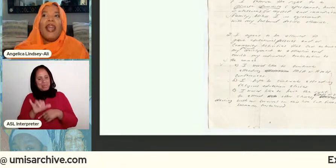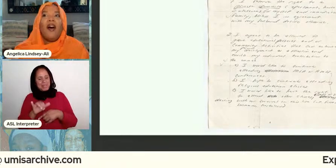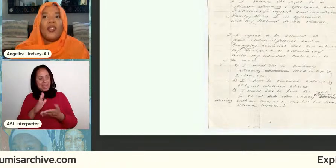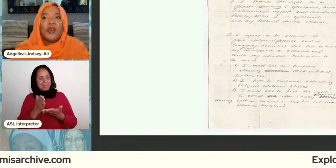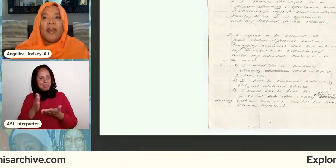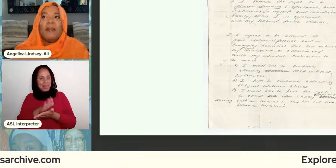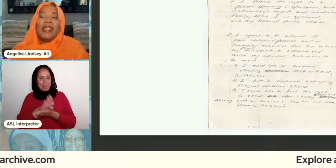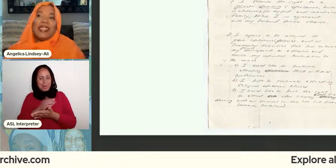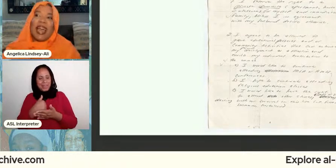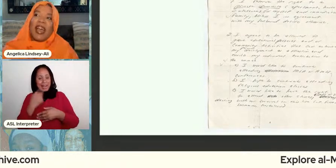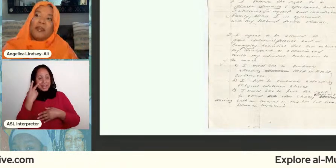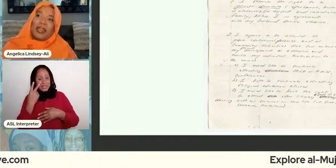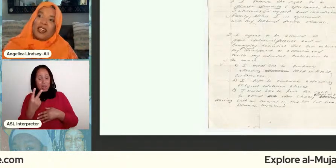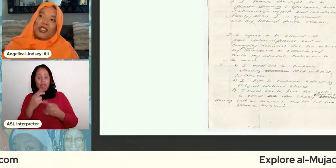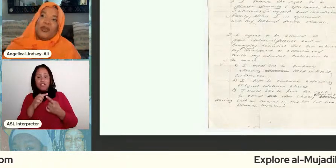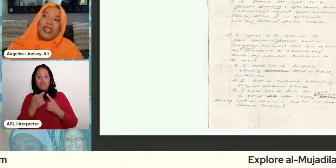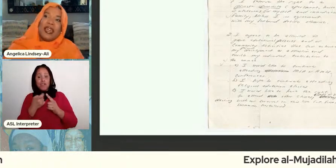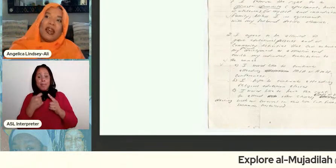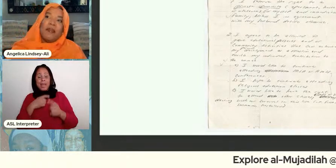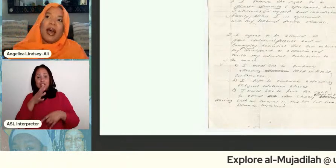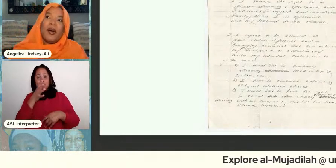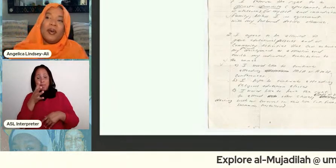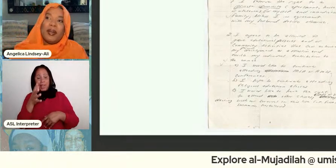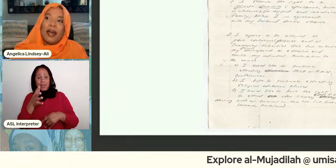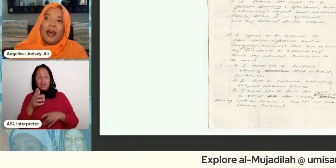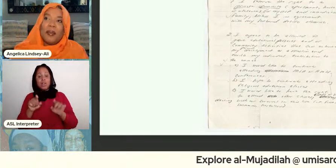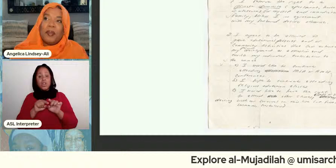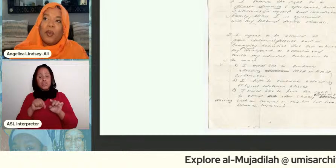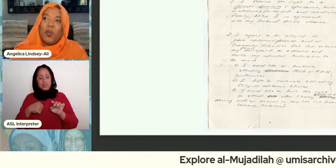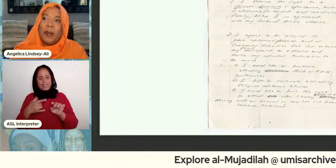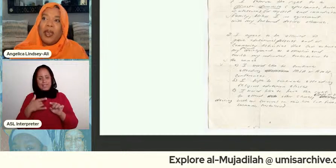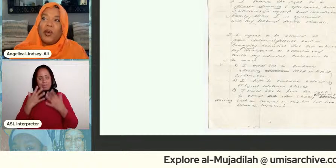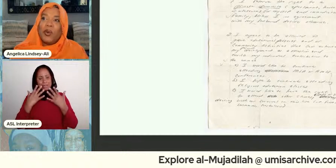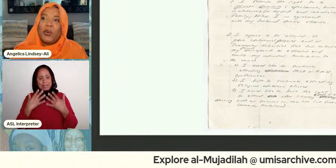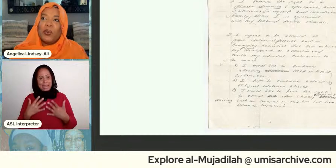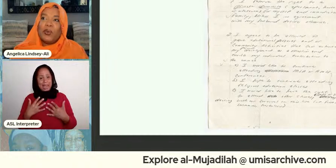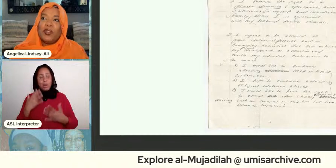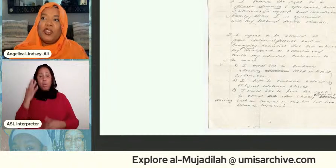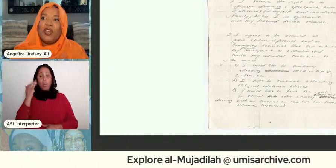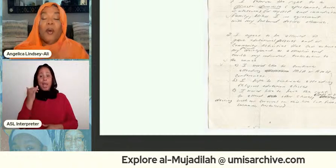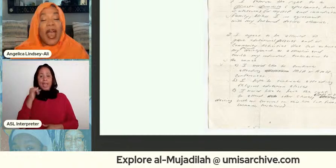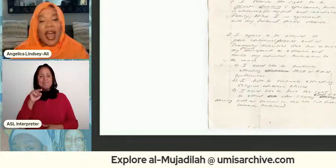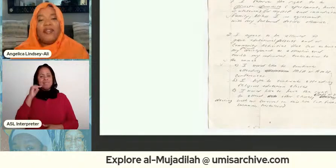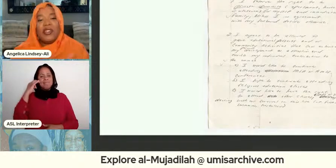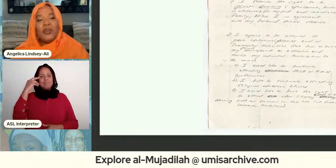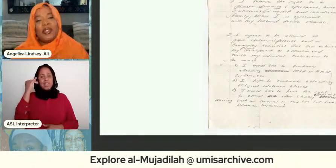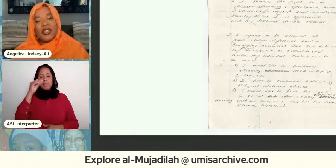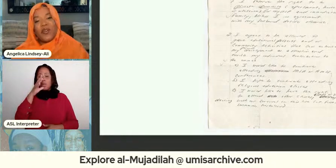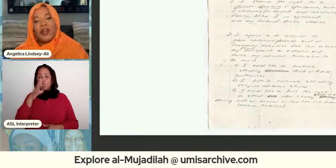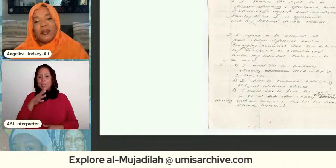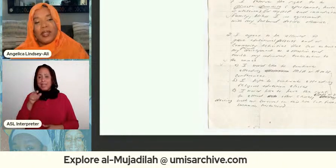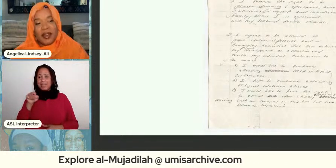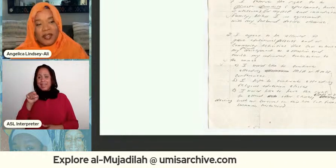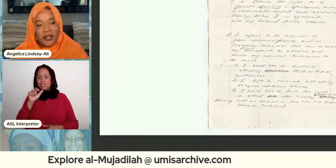it also made me sad because you think about women who don't have to do this for themselves